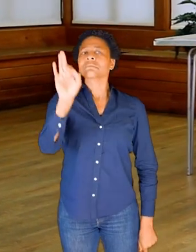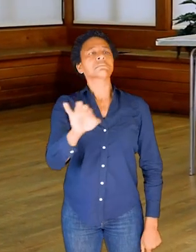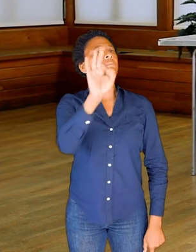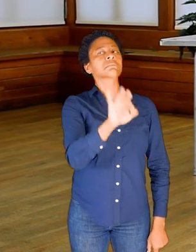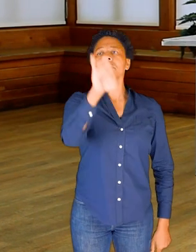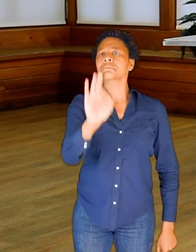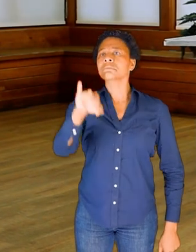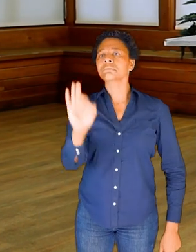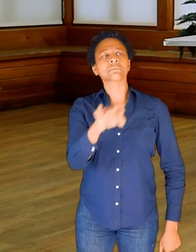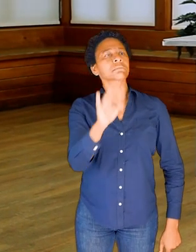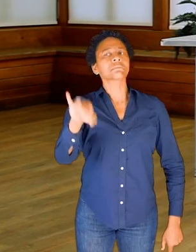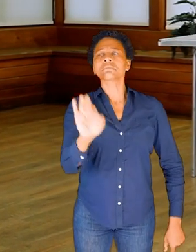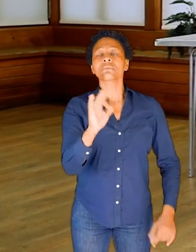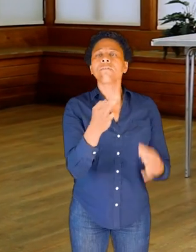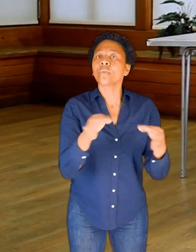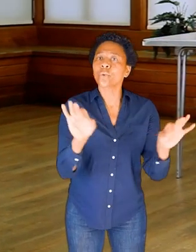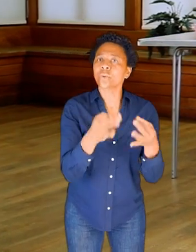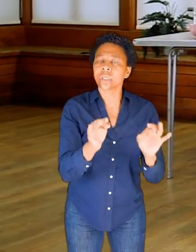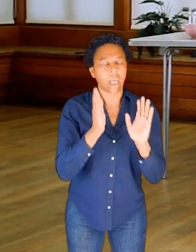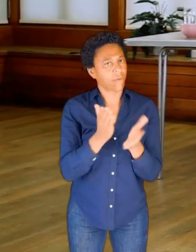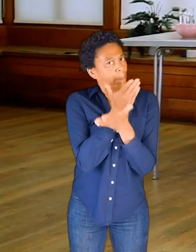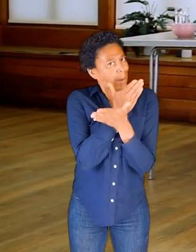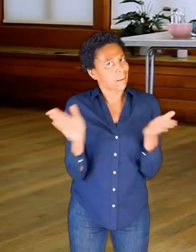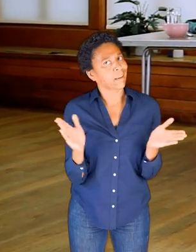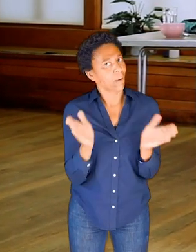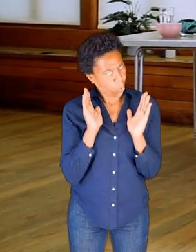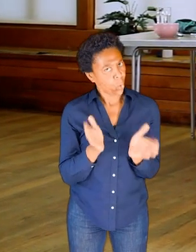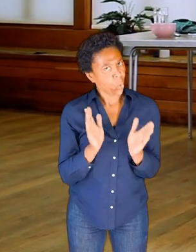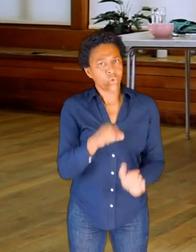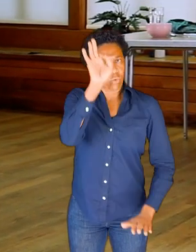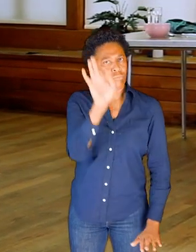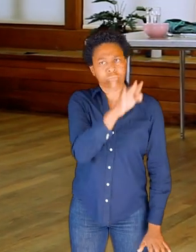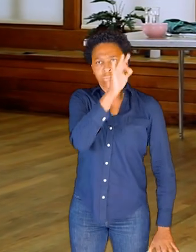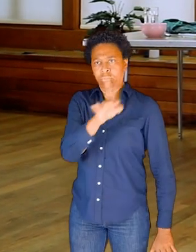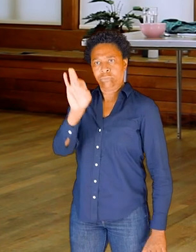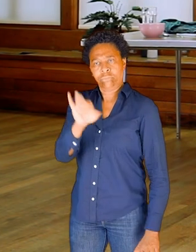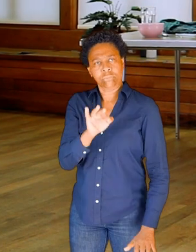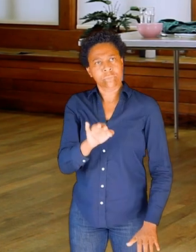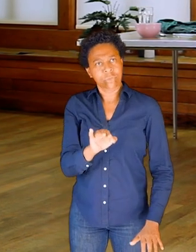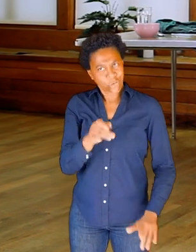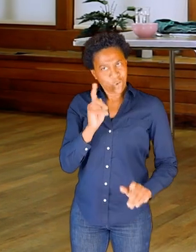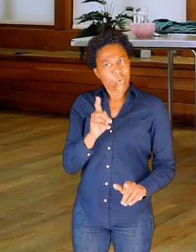has to be very clear with how I use it.